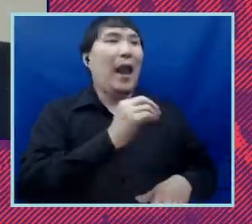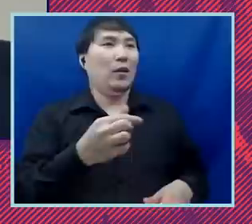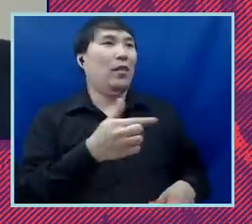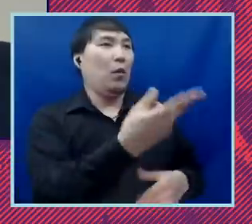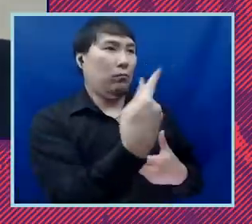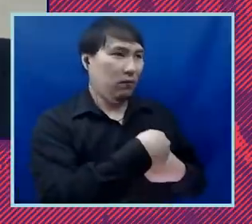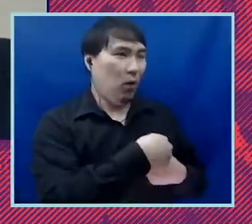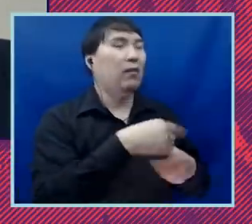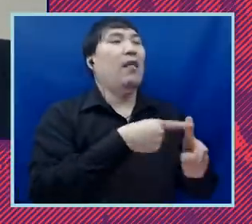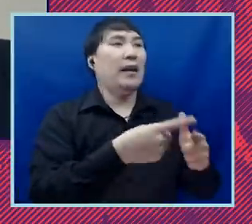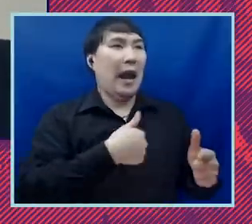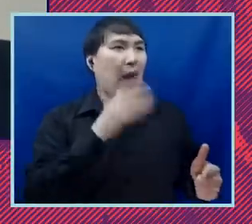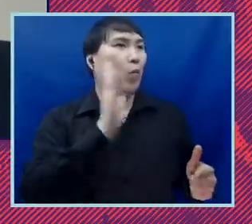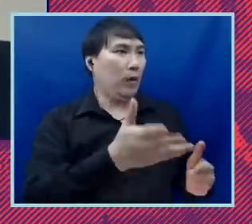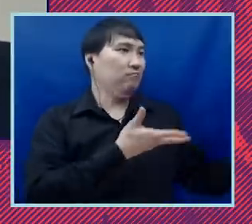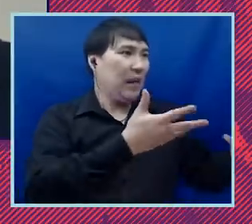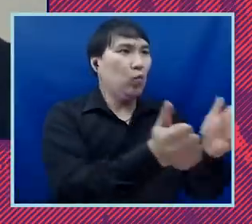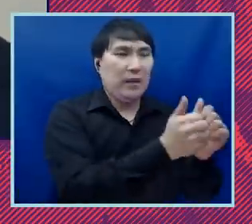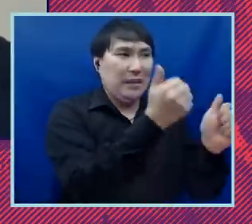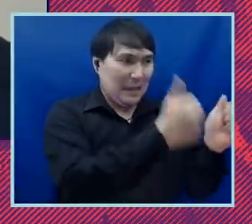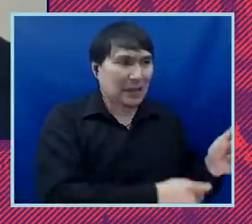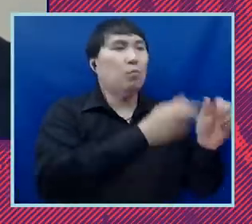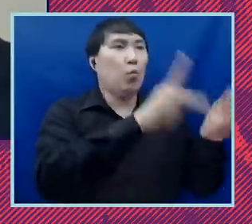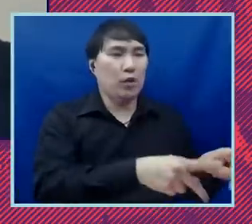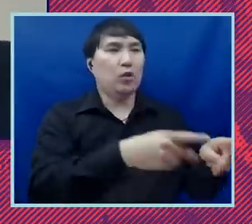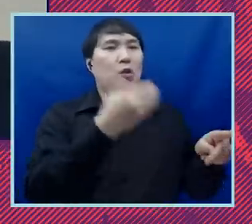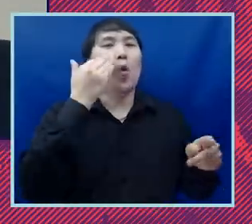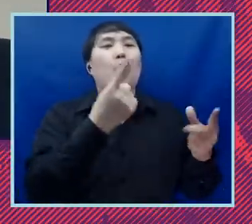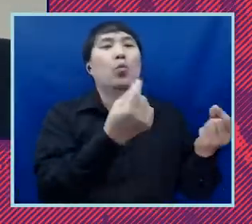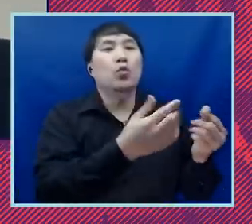in communication with those who take the action to take subsequent actions throughout the year